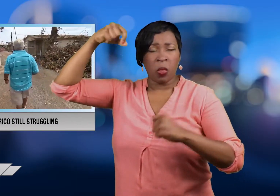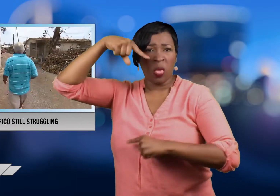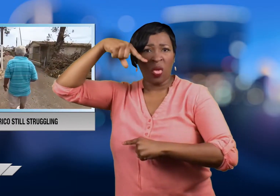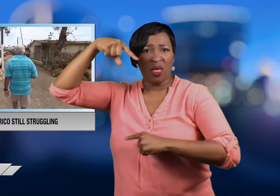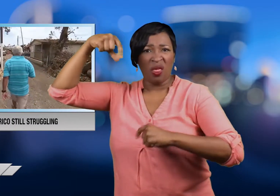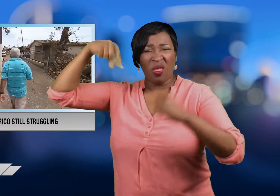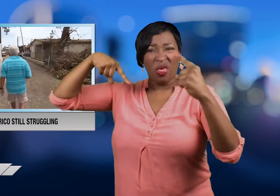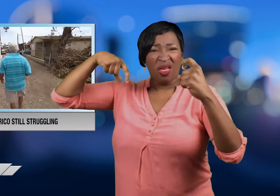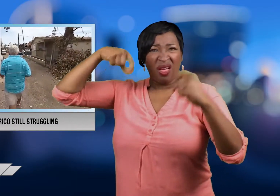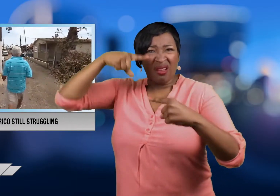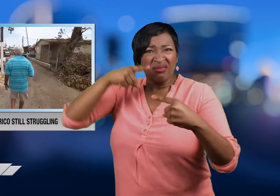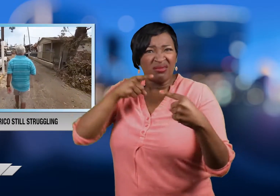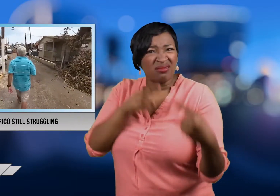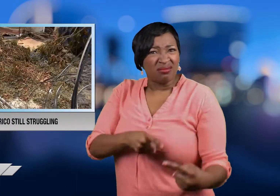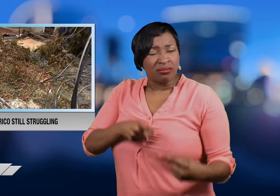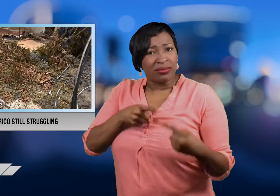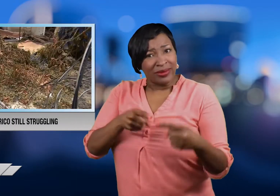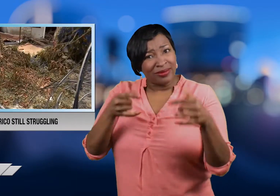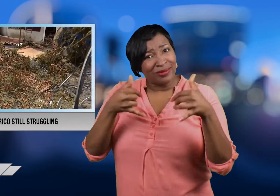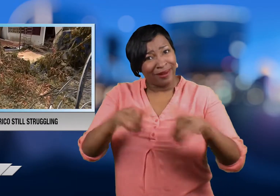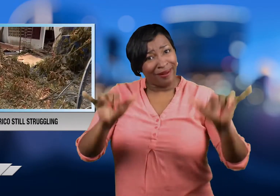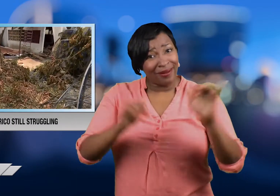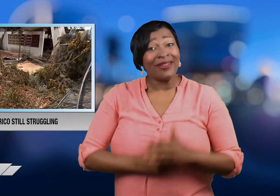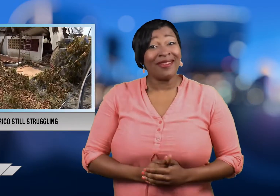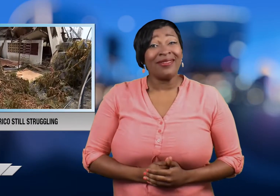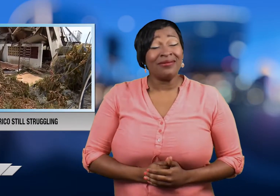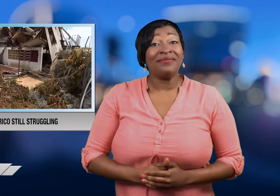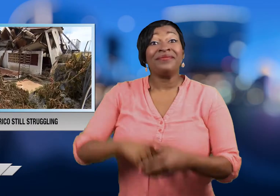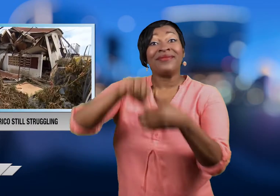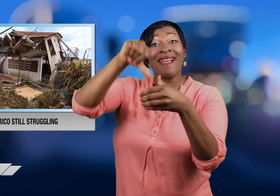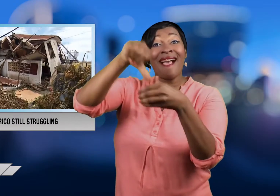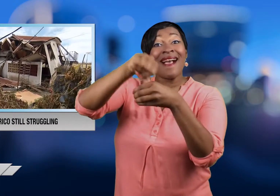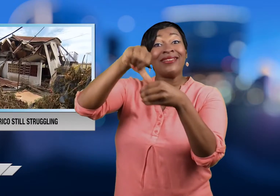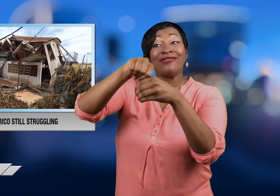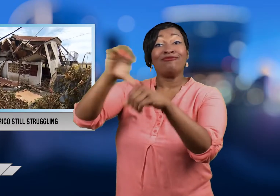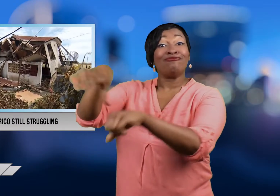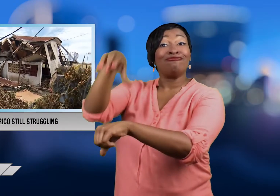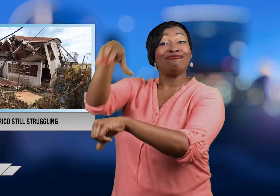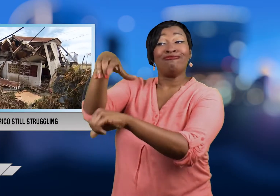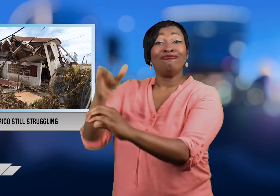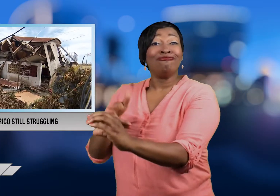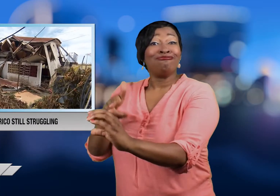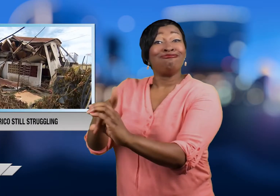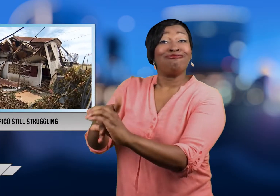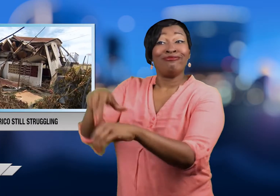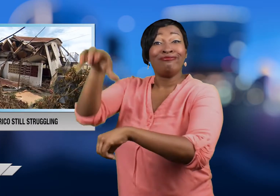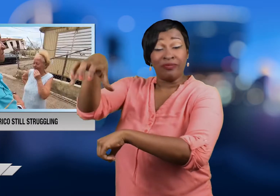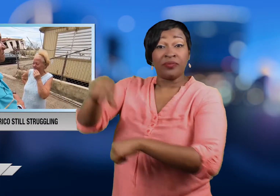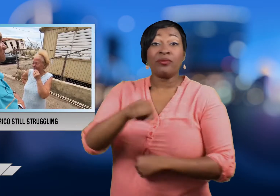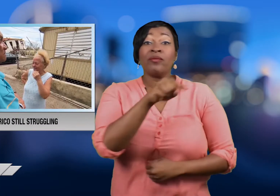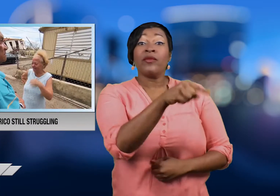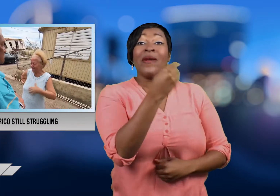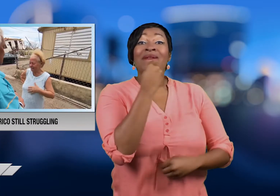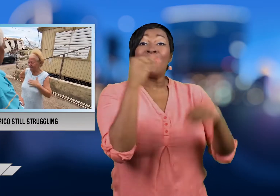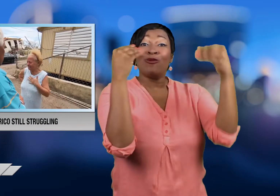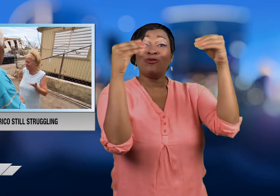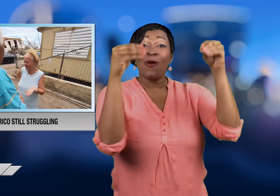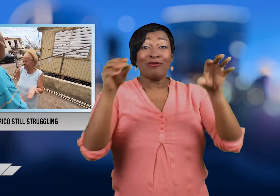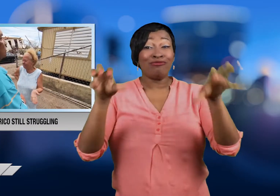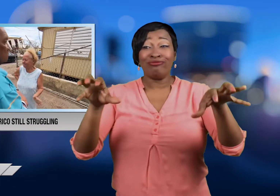is still difficult. At some gas stations and grocery stores long lines